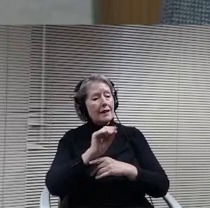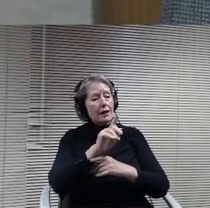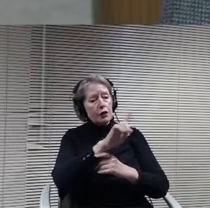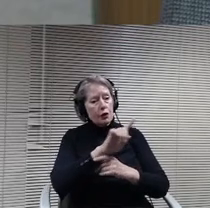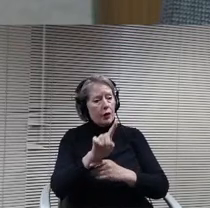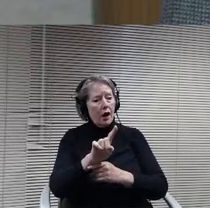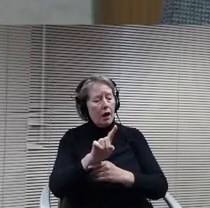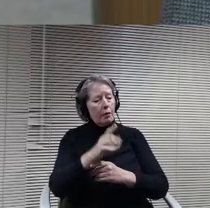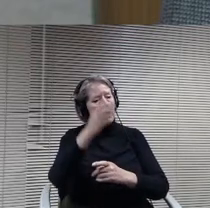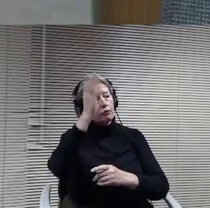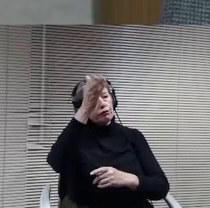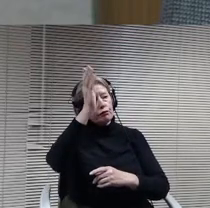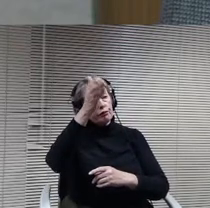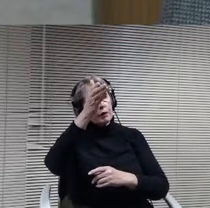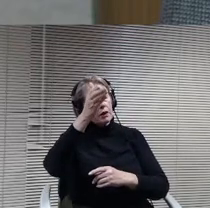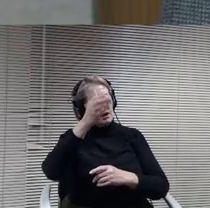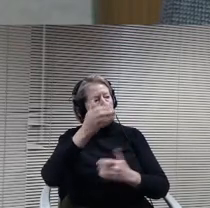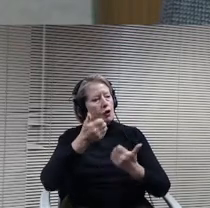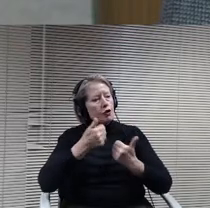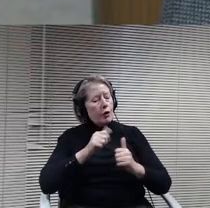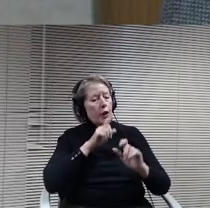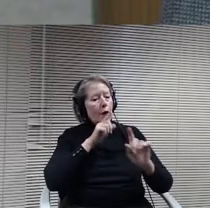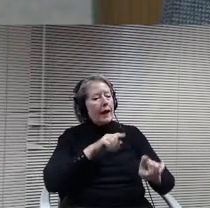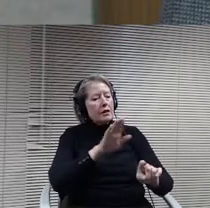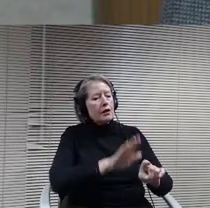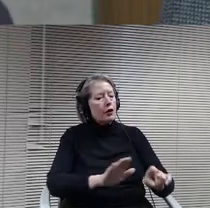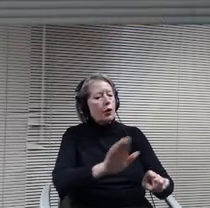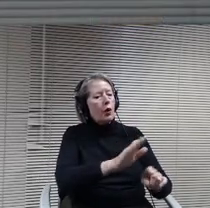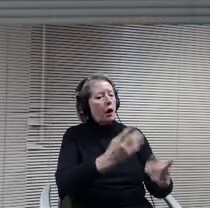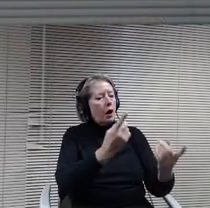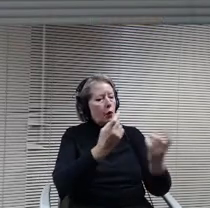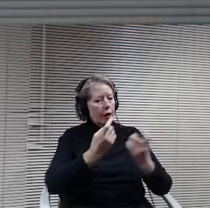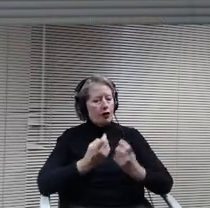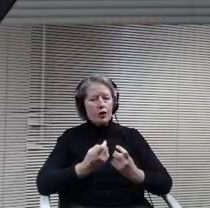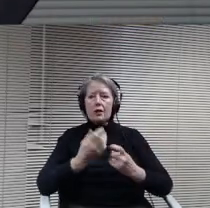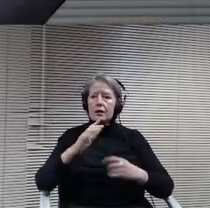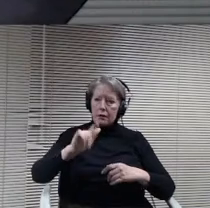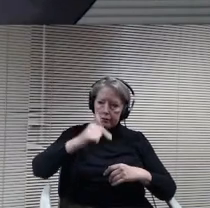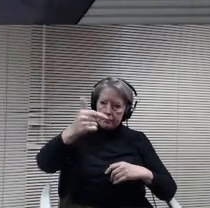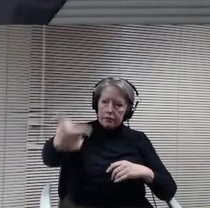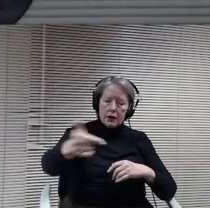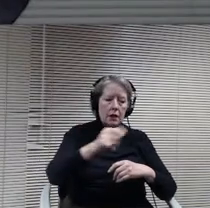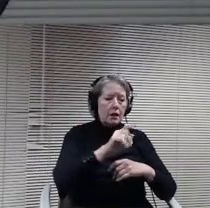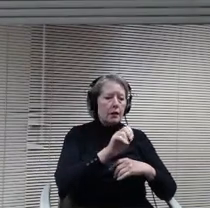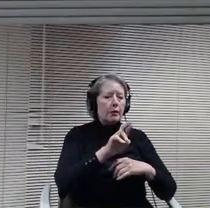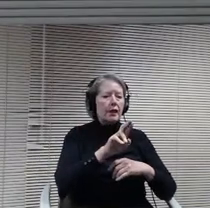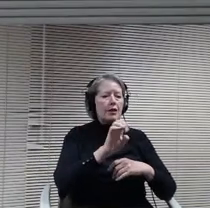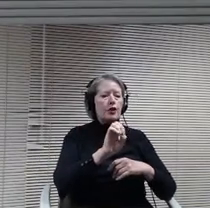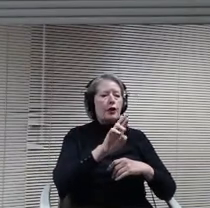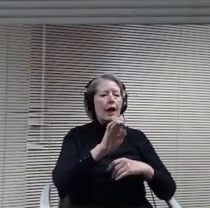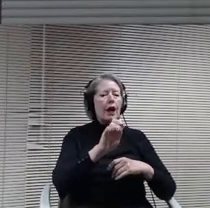too. Give you those details, so Mr. Excel, turn over you. Thank you Doctor Peterson, Mr Chair great to be back in to share